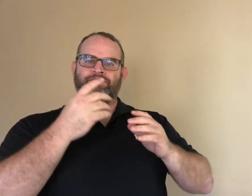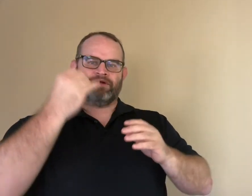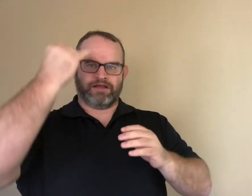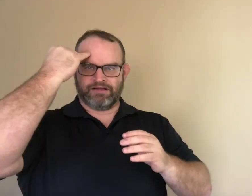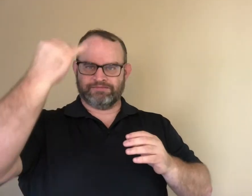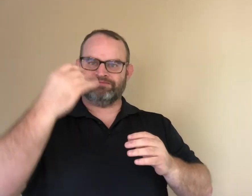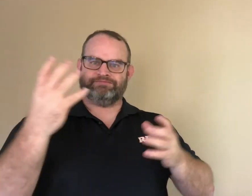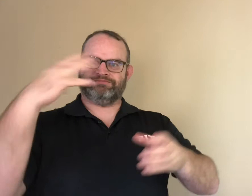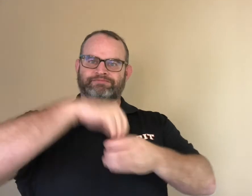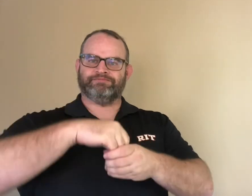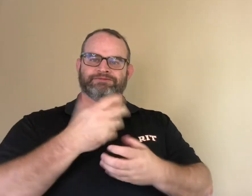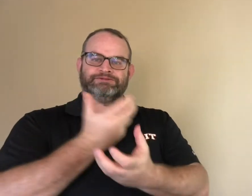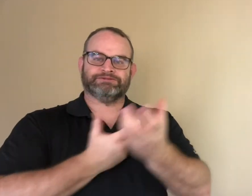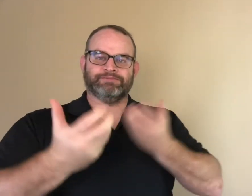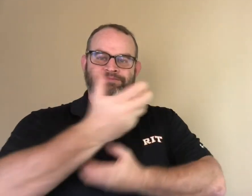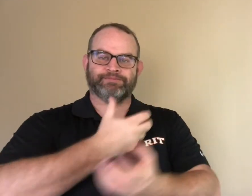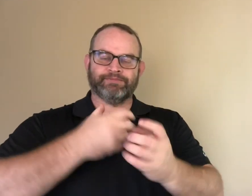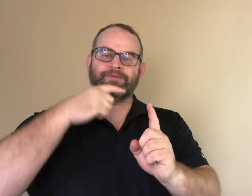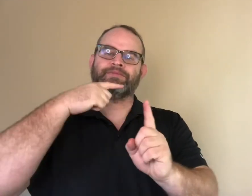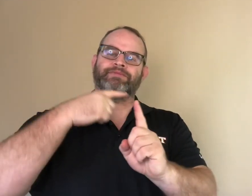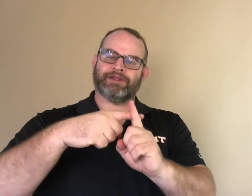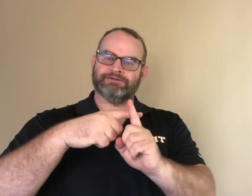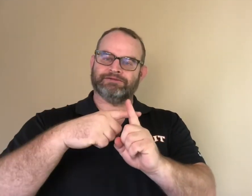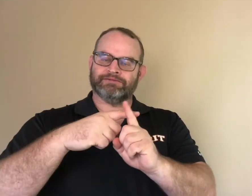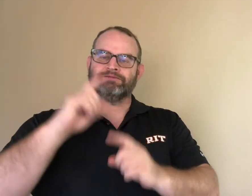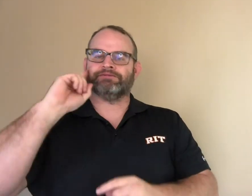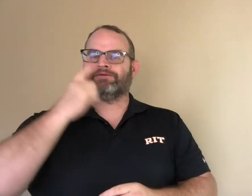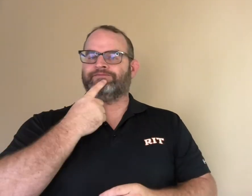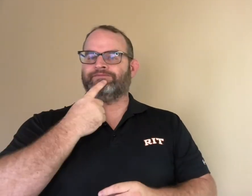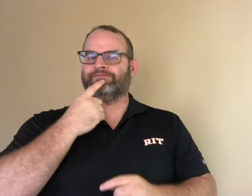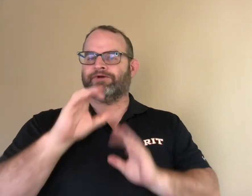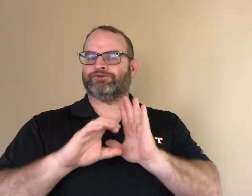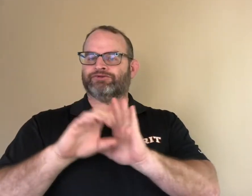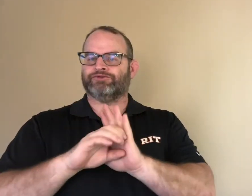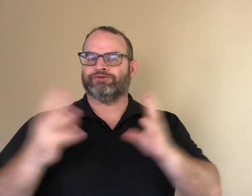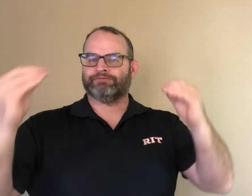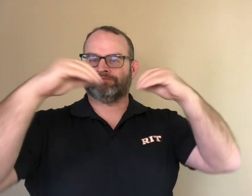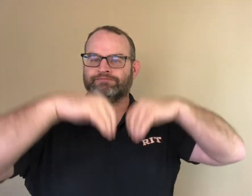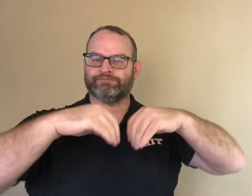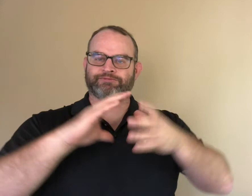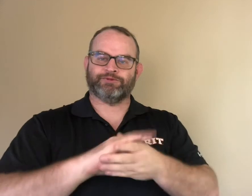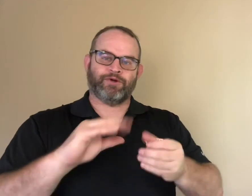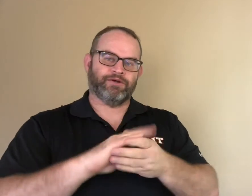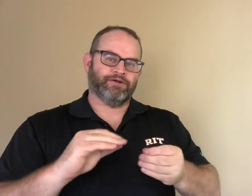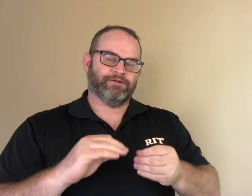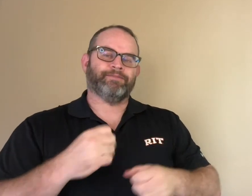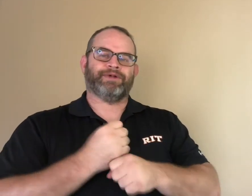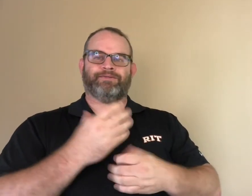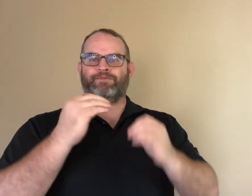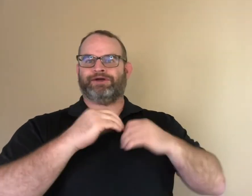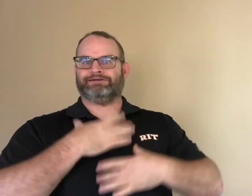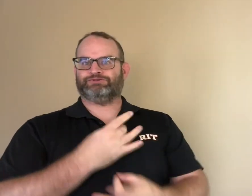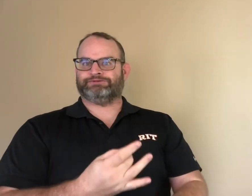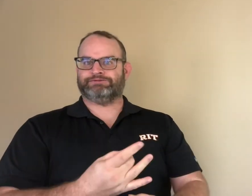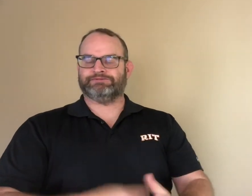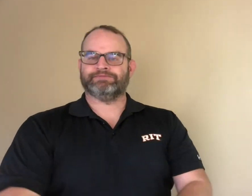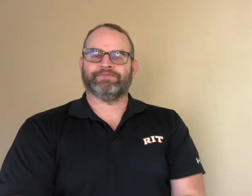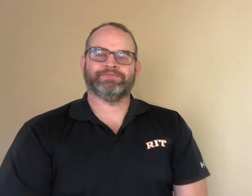His story includes both a STEM concept and a deaf character. That makes the story more interesting.